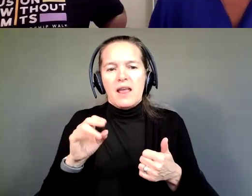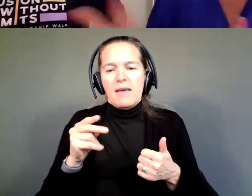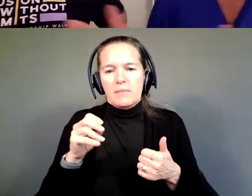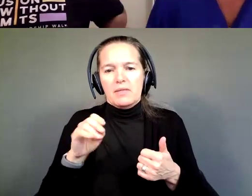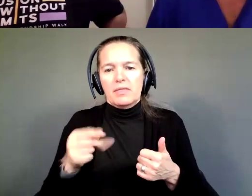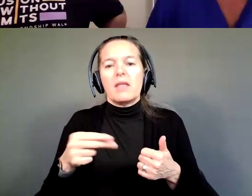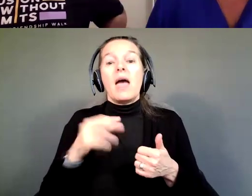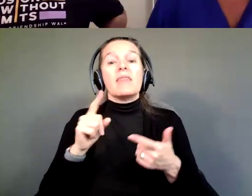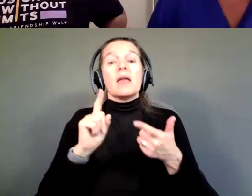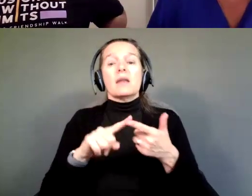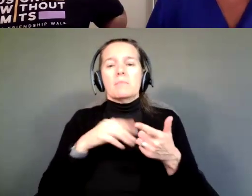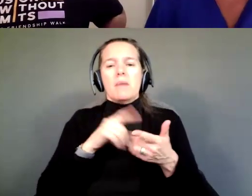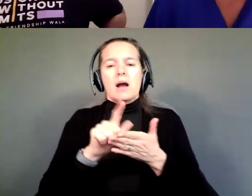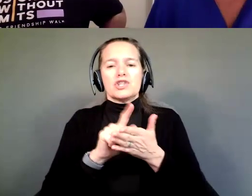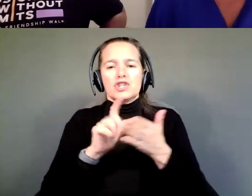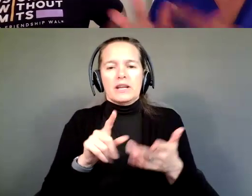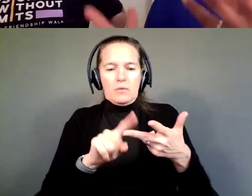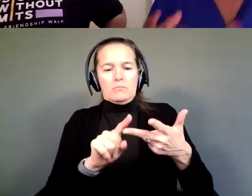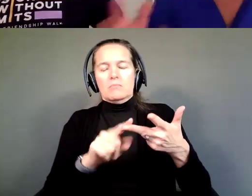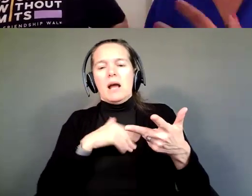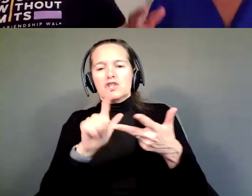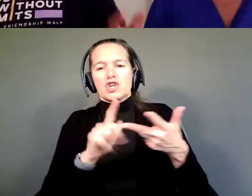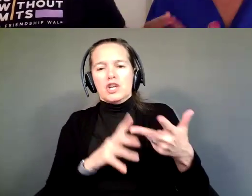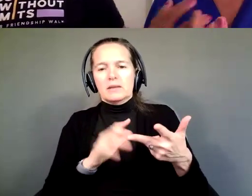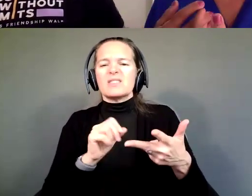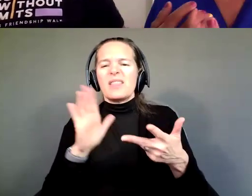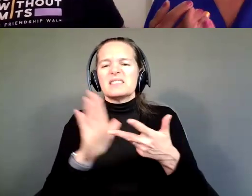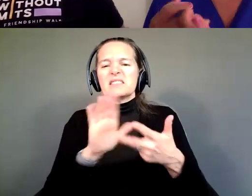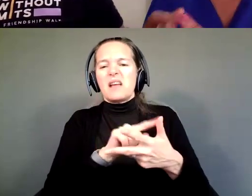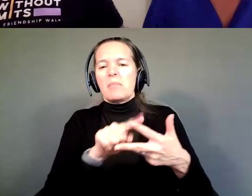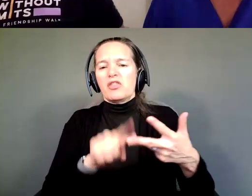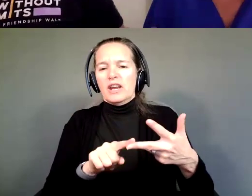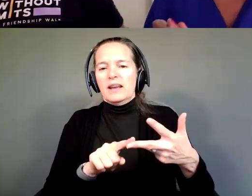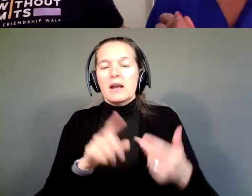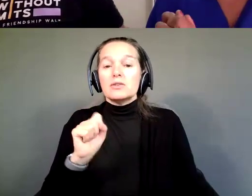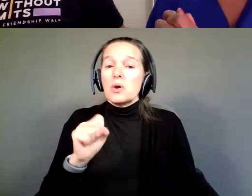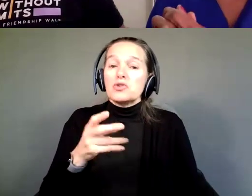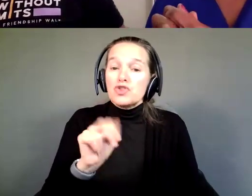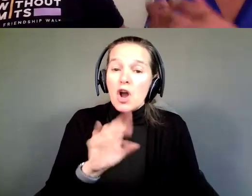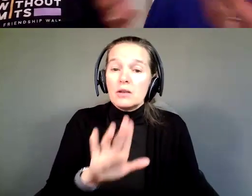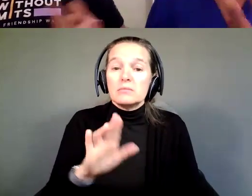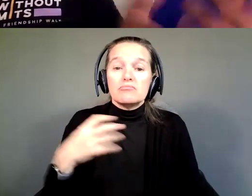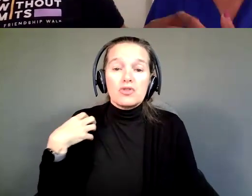Those would be my top three people. You know, you have a team in terms of Shawn's job coaches, all of them.